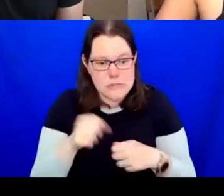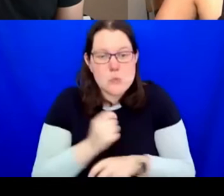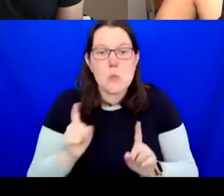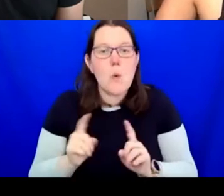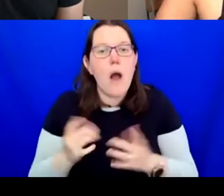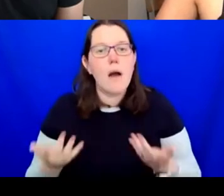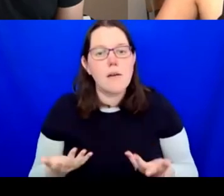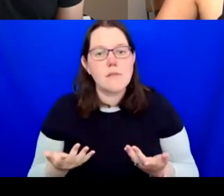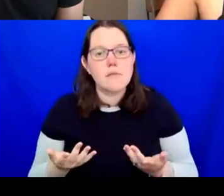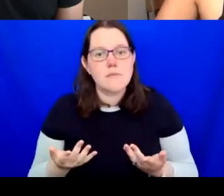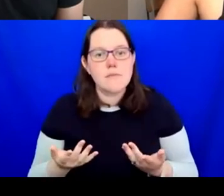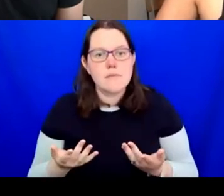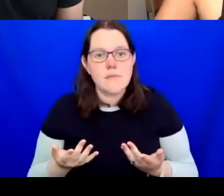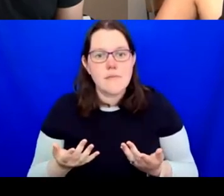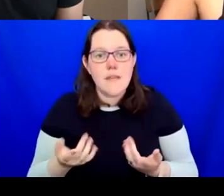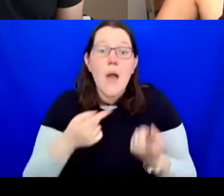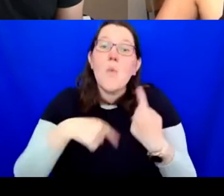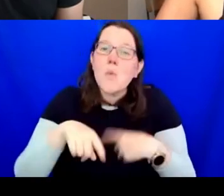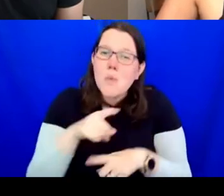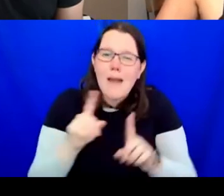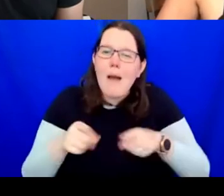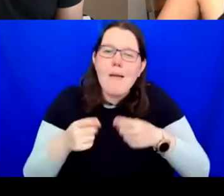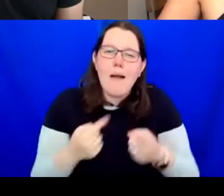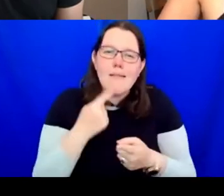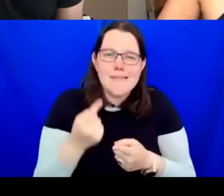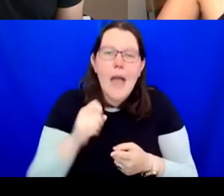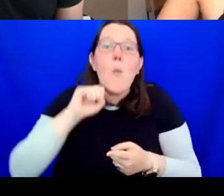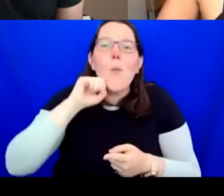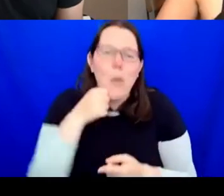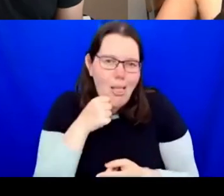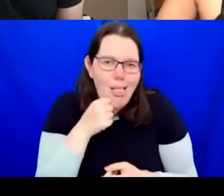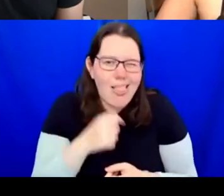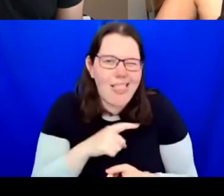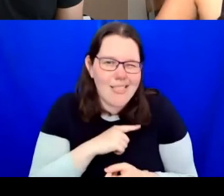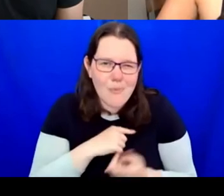For litigation purposes, we can't say we are going to do it, we can try. We can't get rid of all